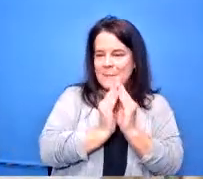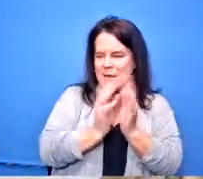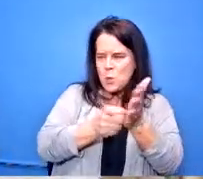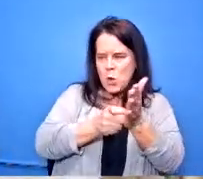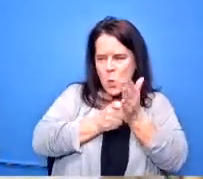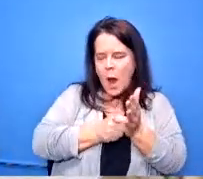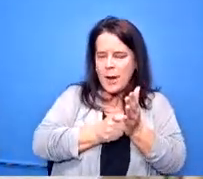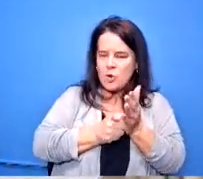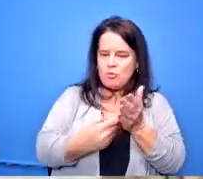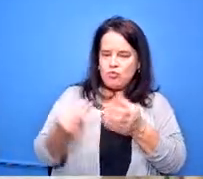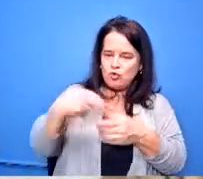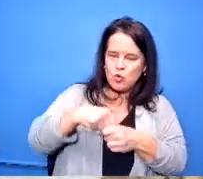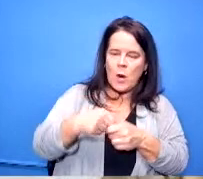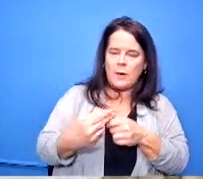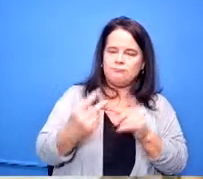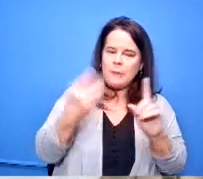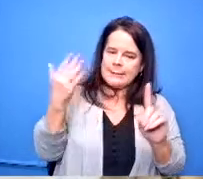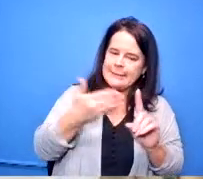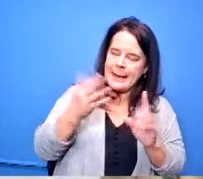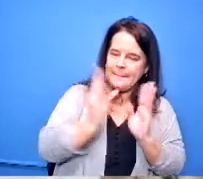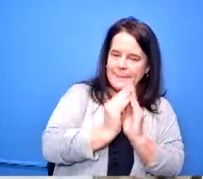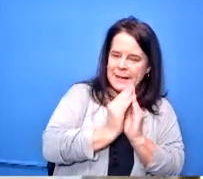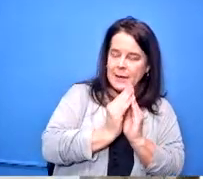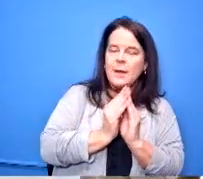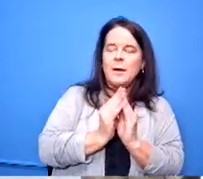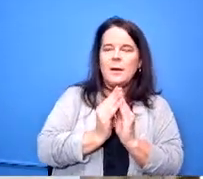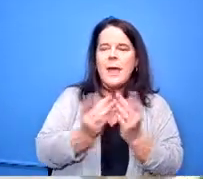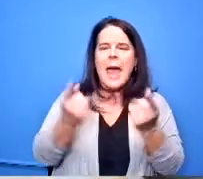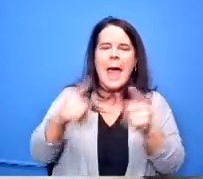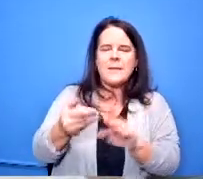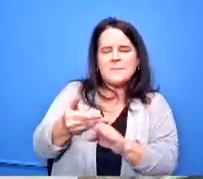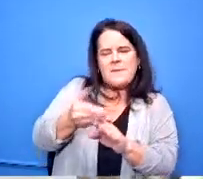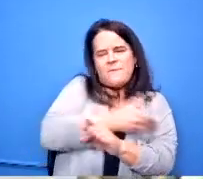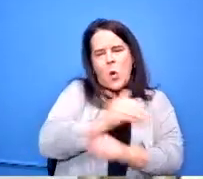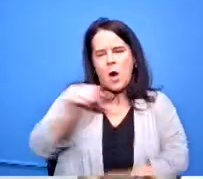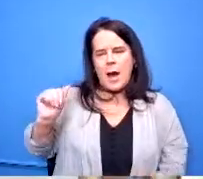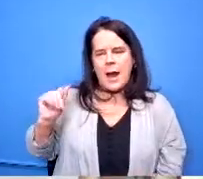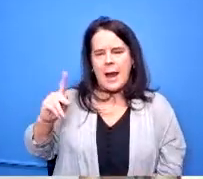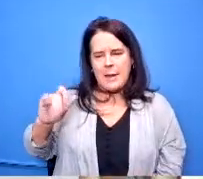time it happens in before the april deadline so they should be setting them up right now